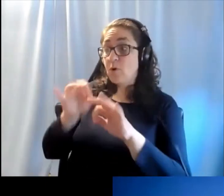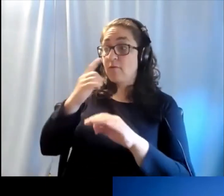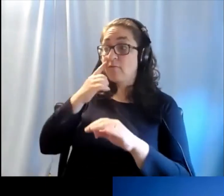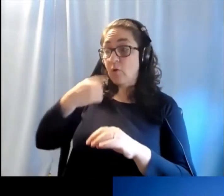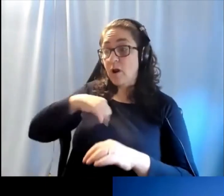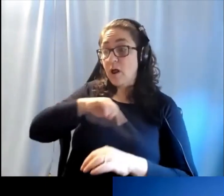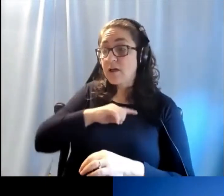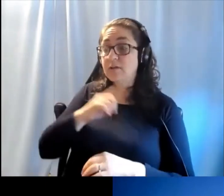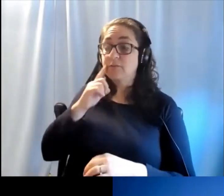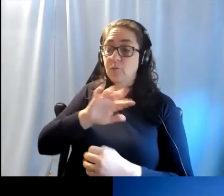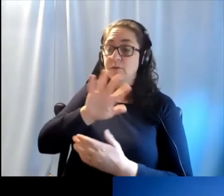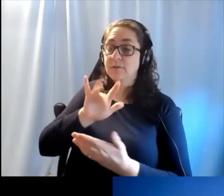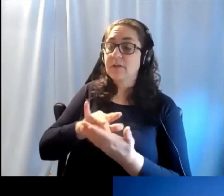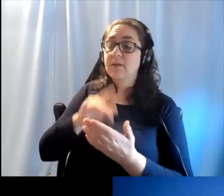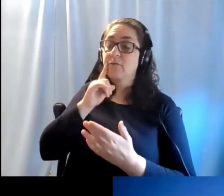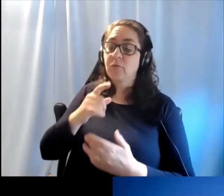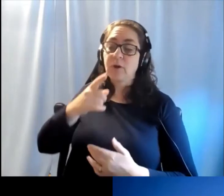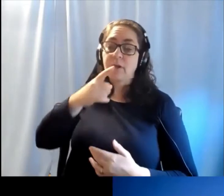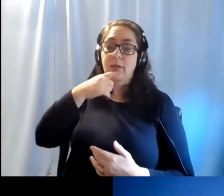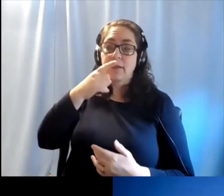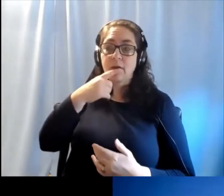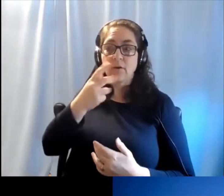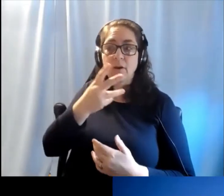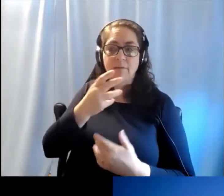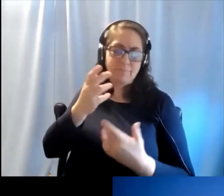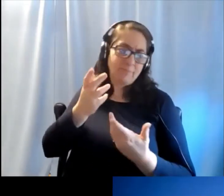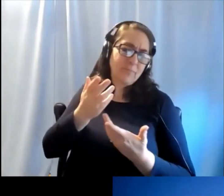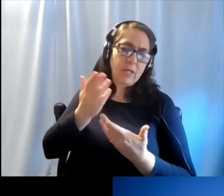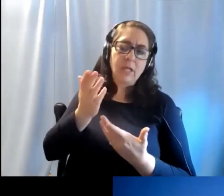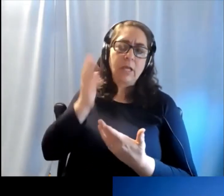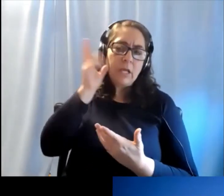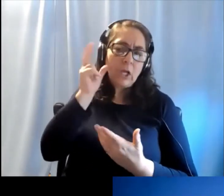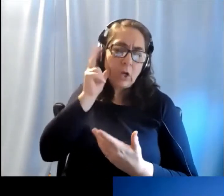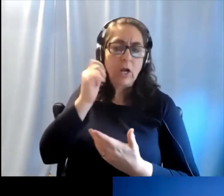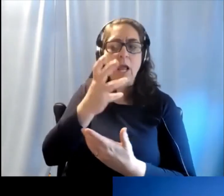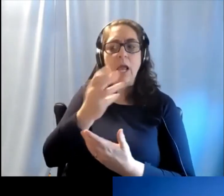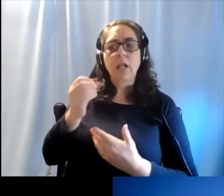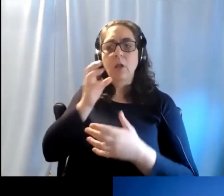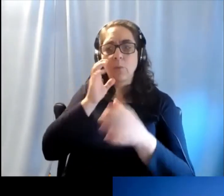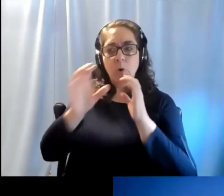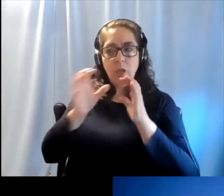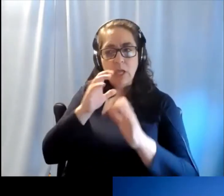for Hearing and Communication as well that it's interesting to see how it all evolved.